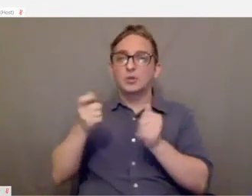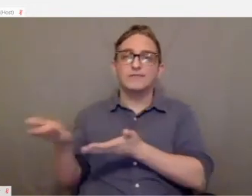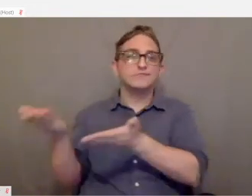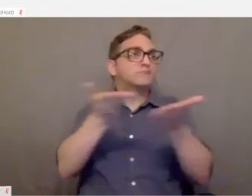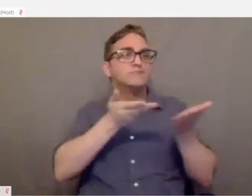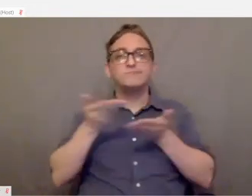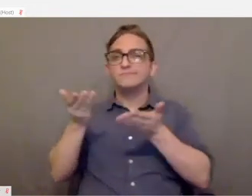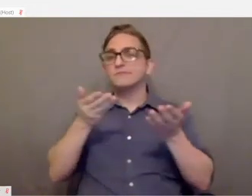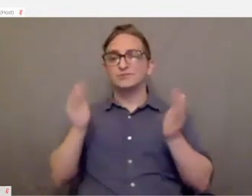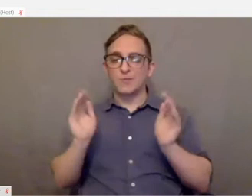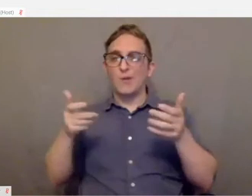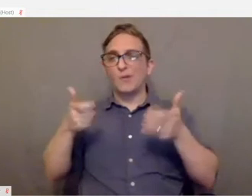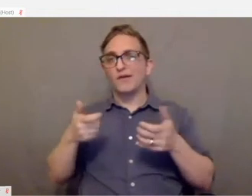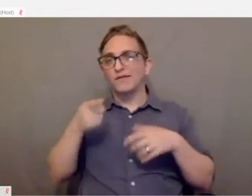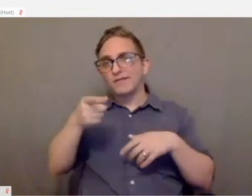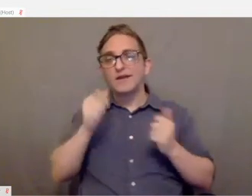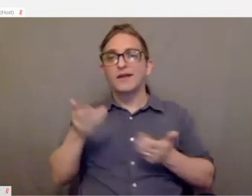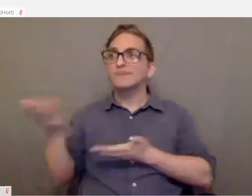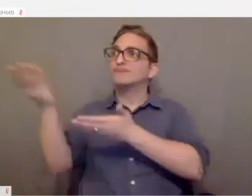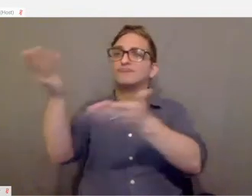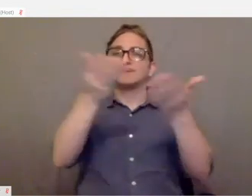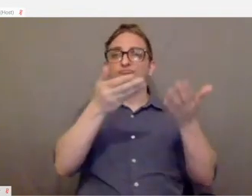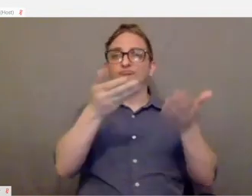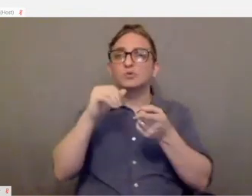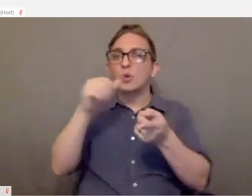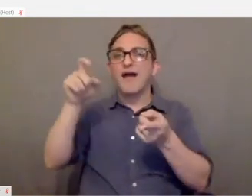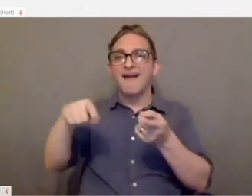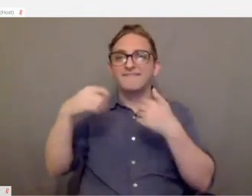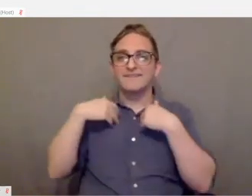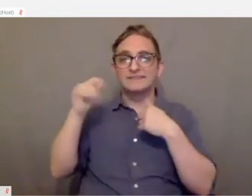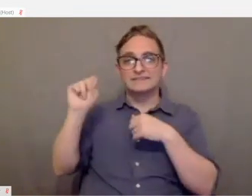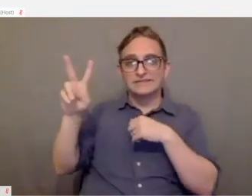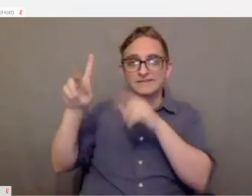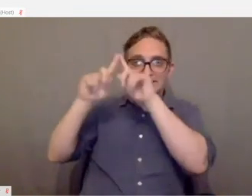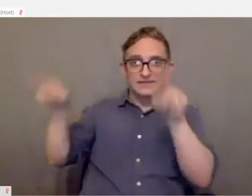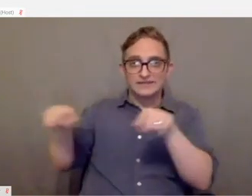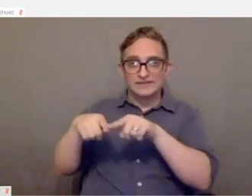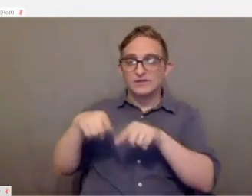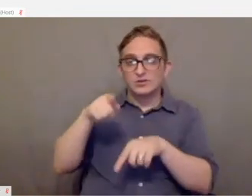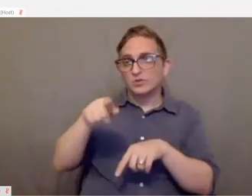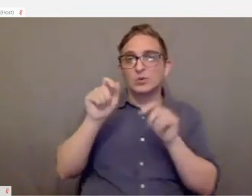it with you. You don't have to have the TV screen. You can pull the screen up in front of you.